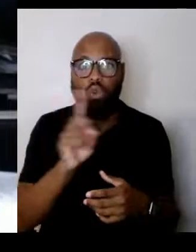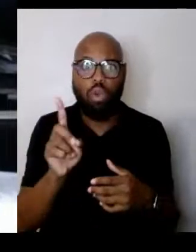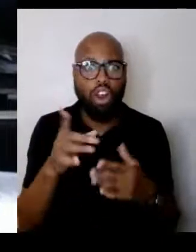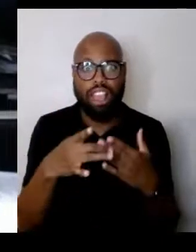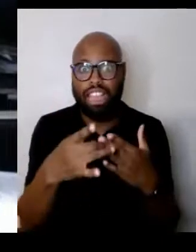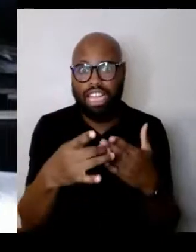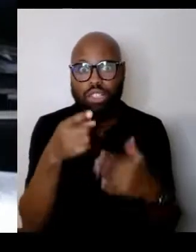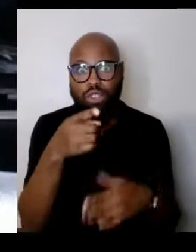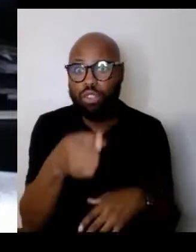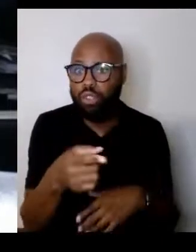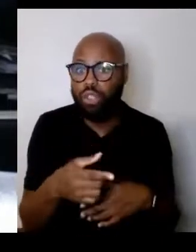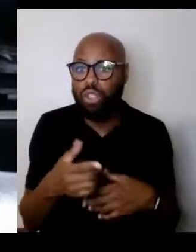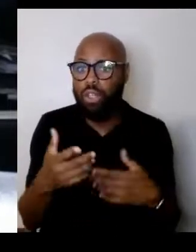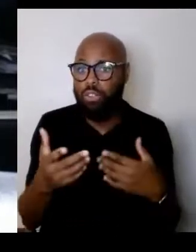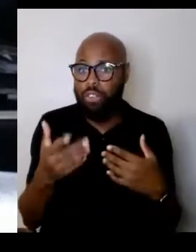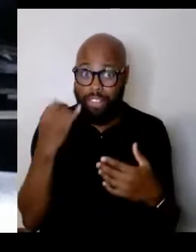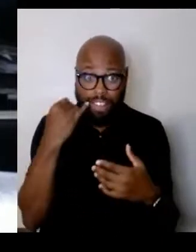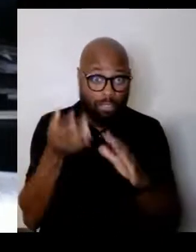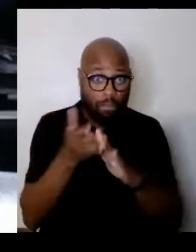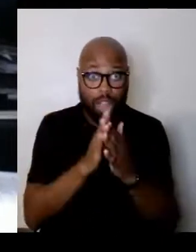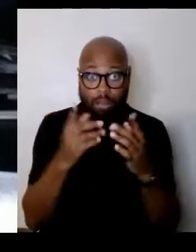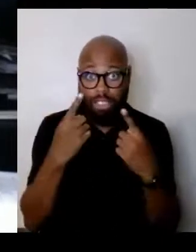And if it's successful, then you might try it again.